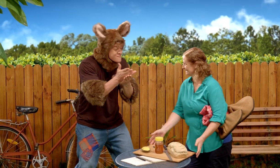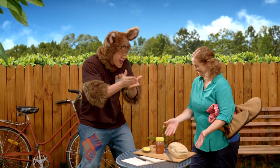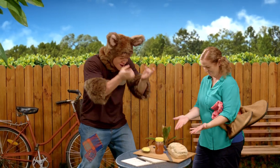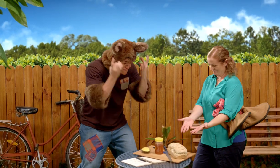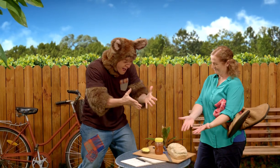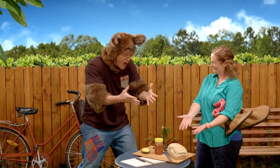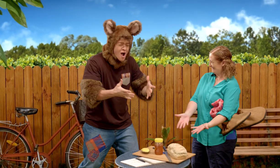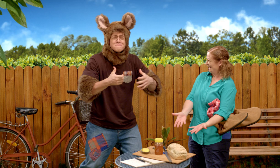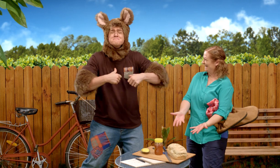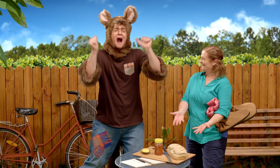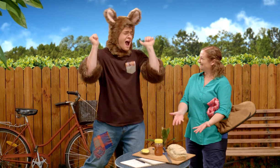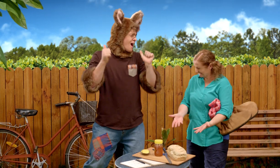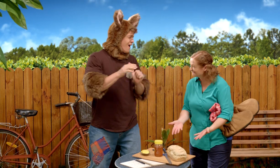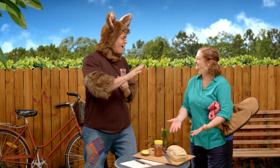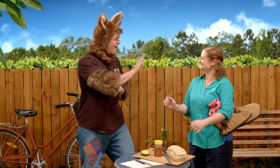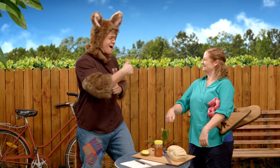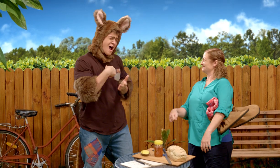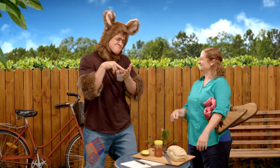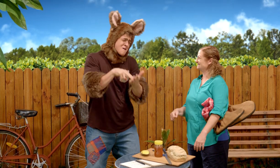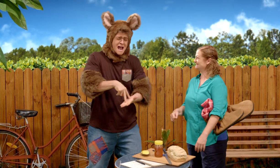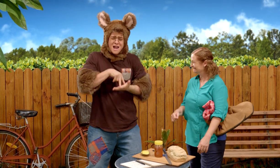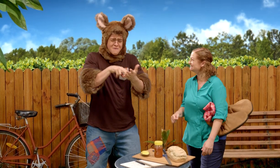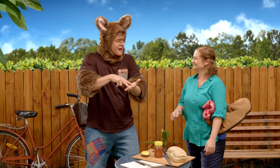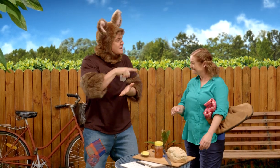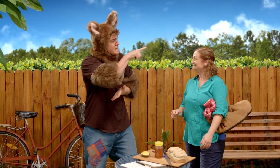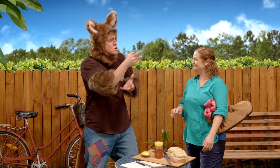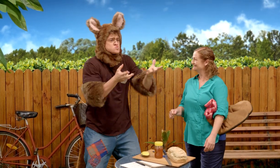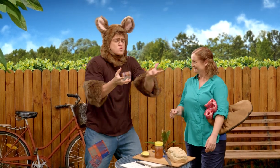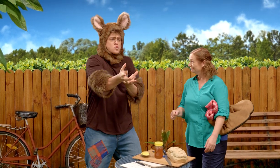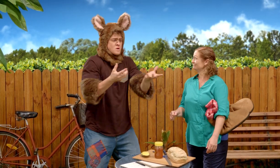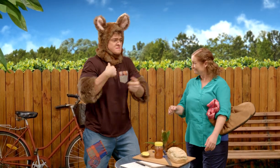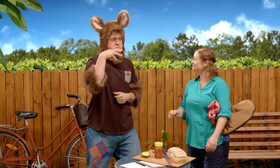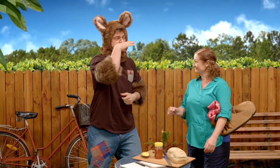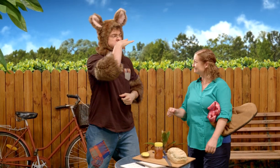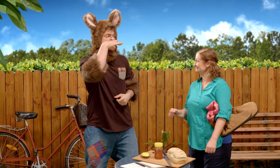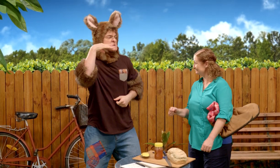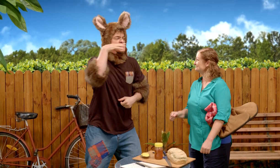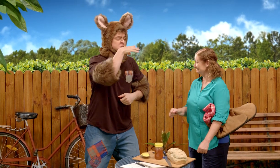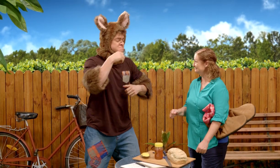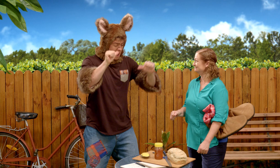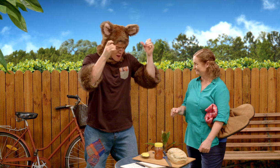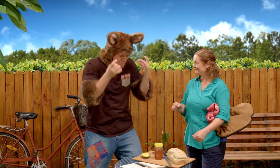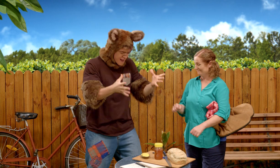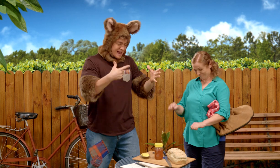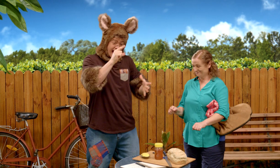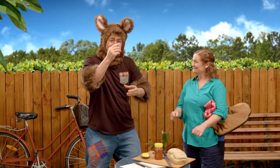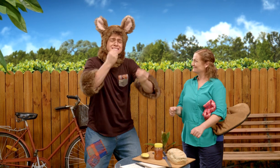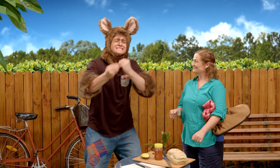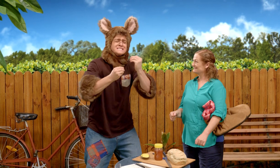It's the bread, it's ready finally. I've been waiting and waiting, I could smell it baking in the oven. But now it's ready,